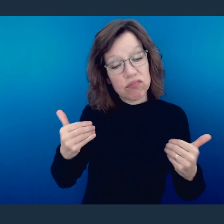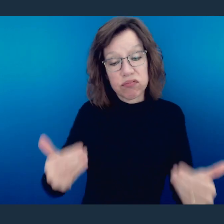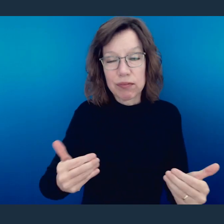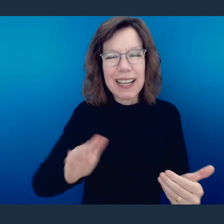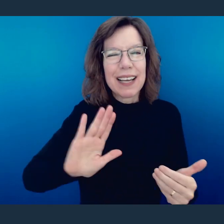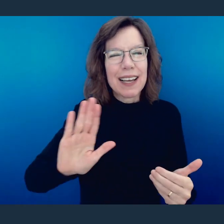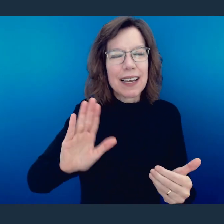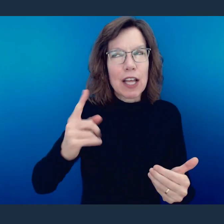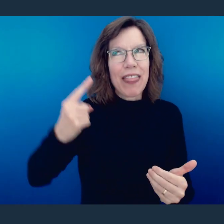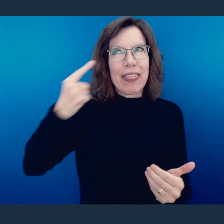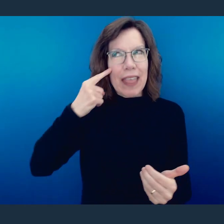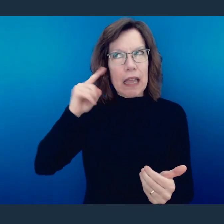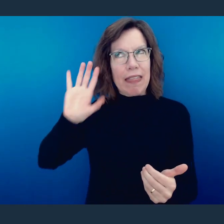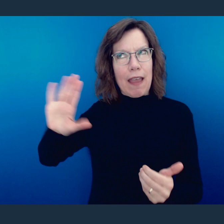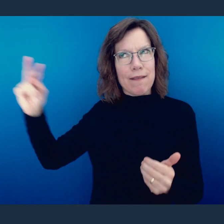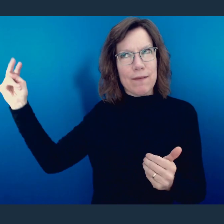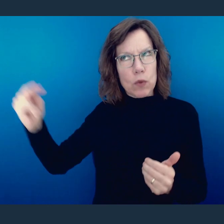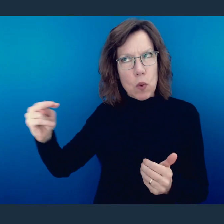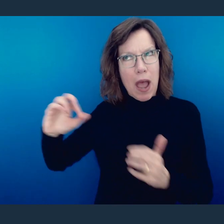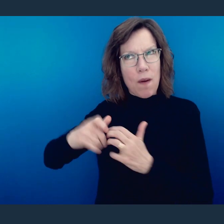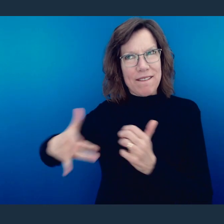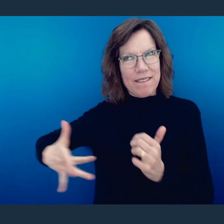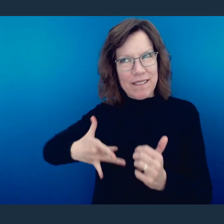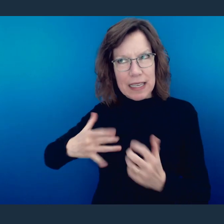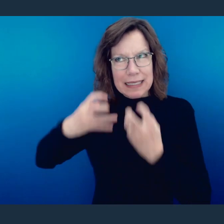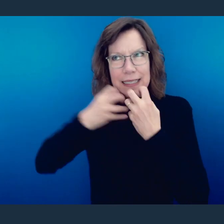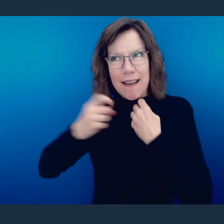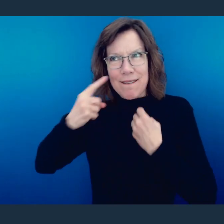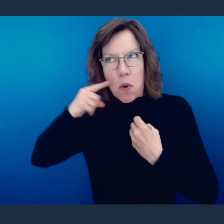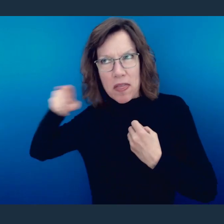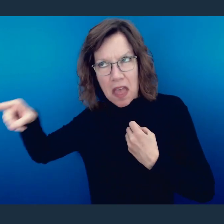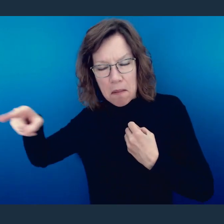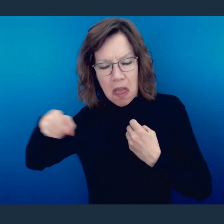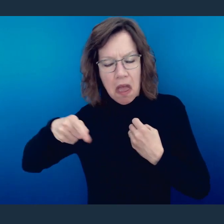you can. Think about their well-being in the process, and in the midst of that, forego